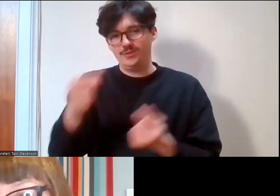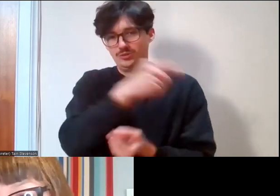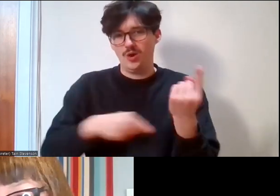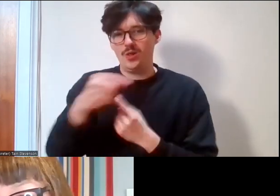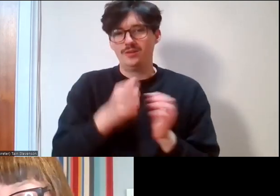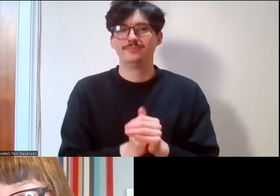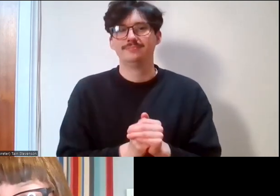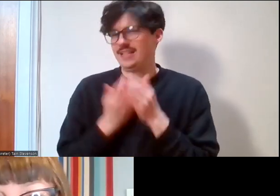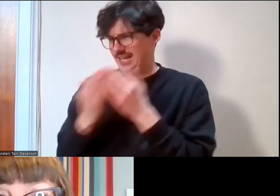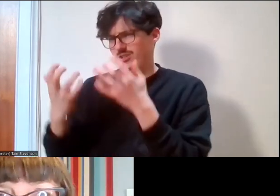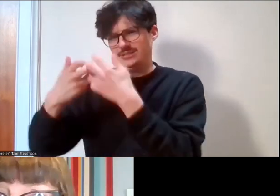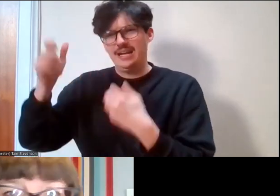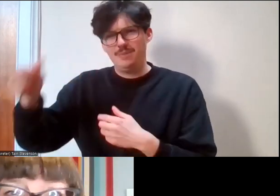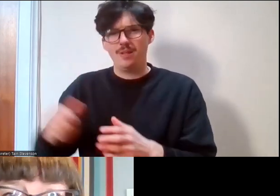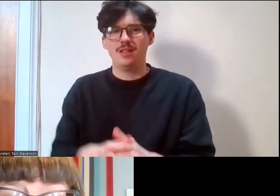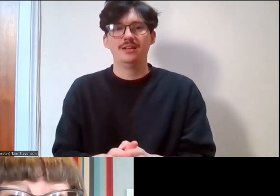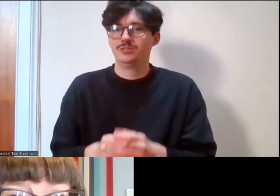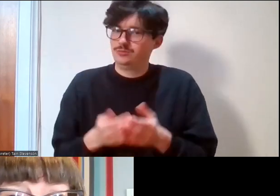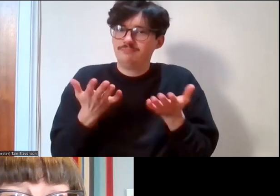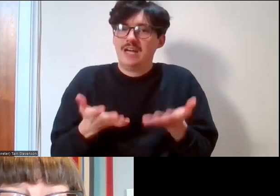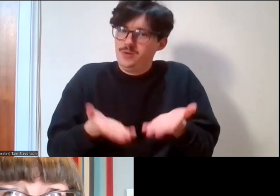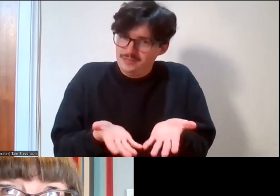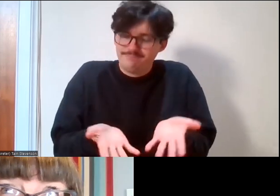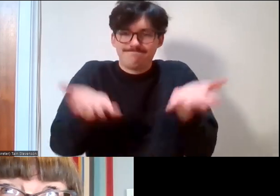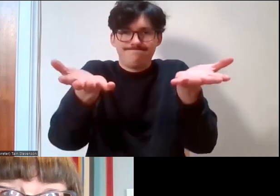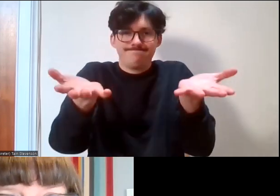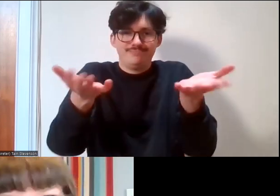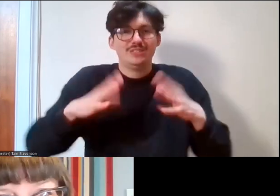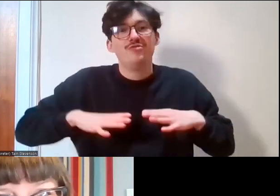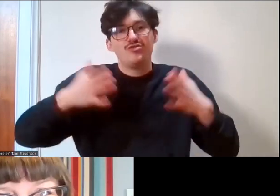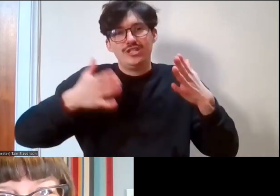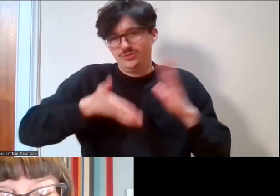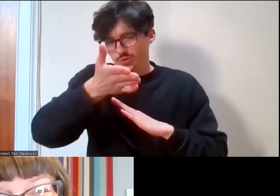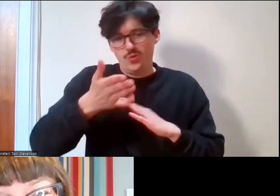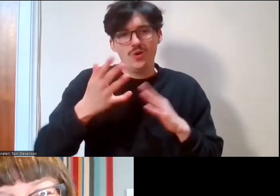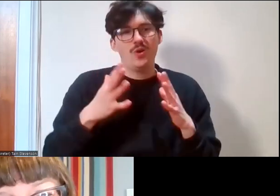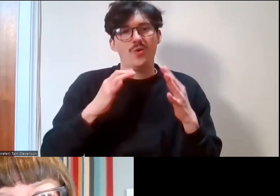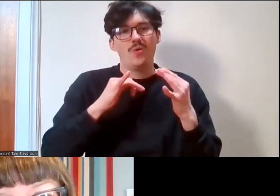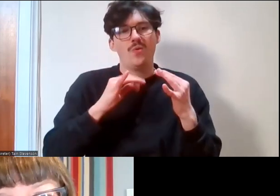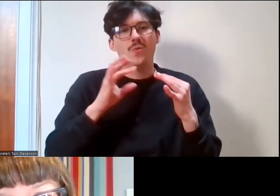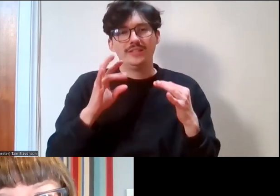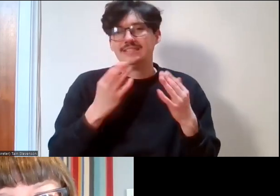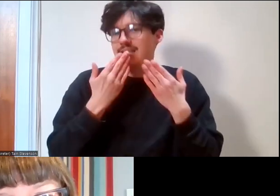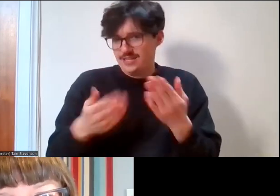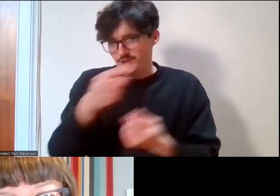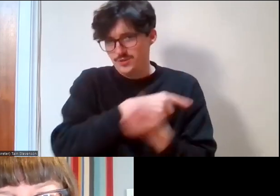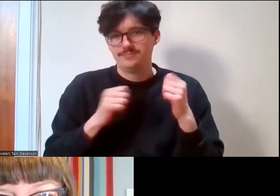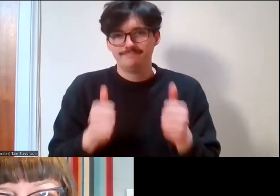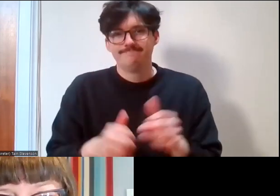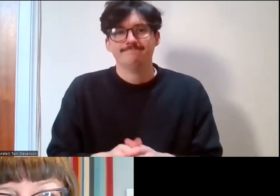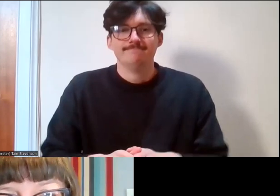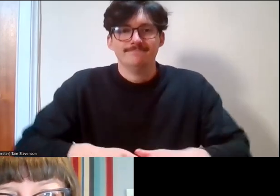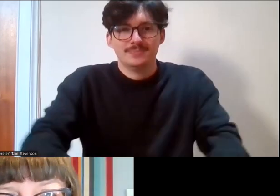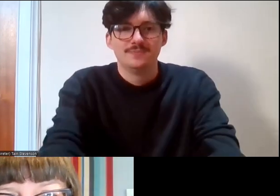my tech people and you're free to go and enjoy the rest of Wednesday. Thank you so much. Toodeloo!